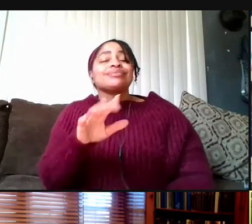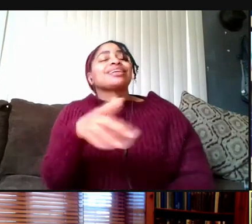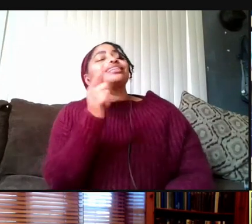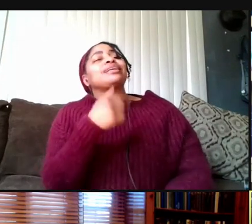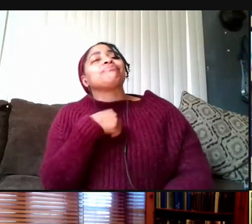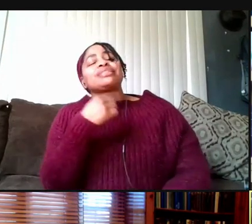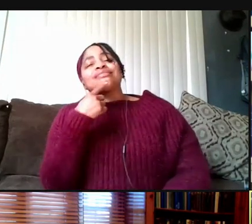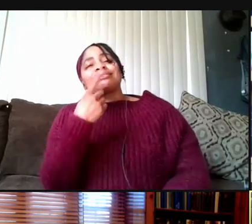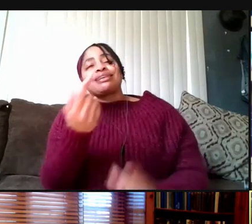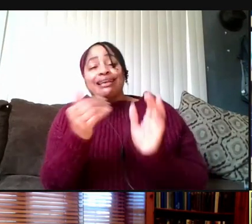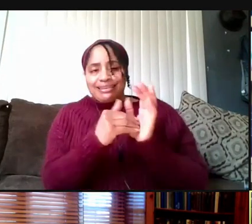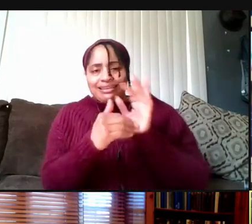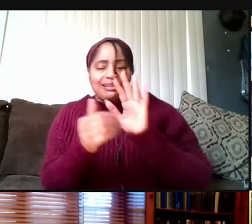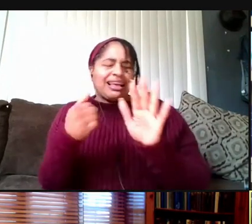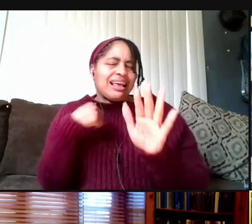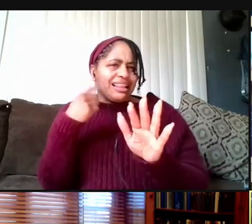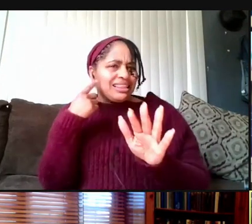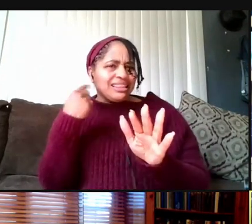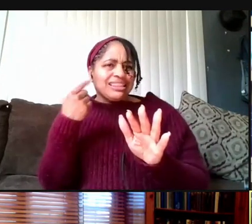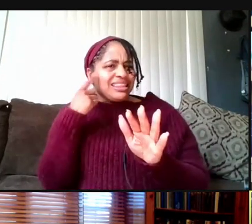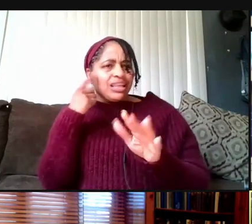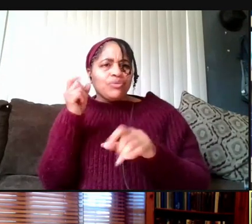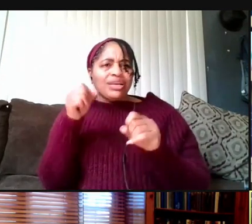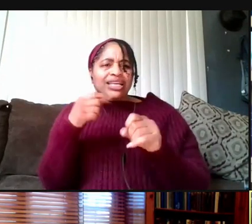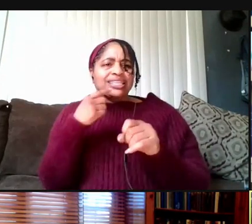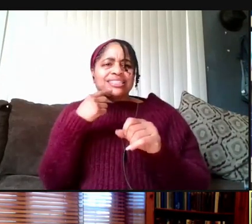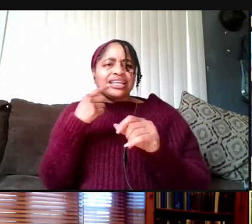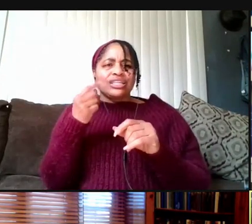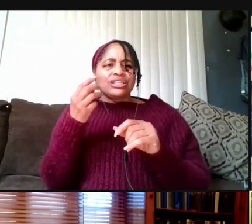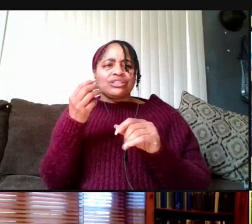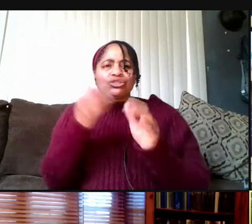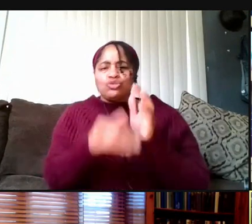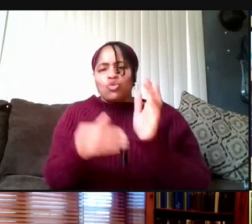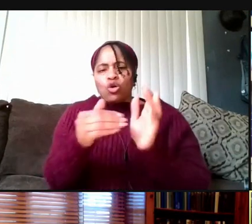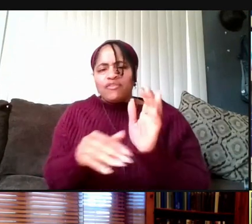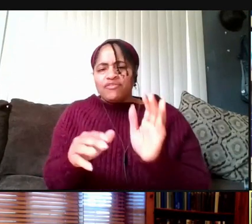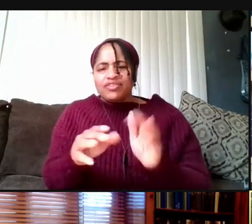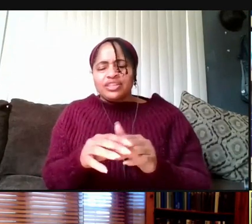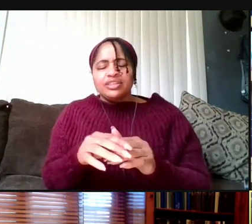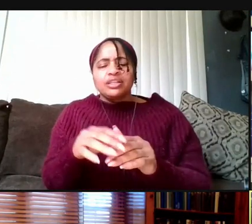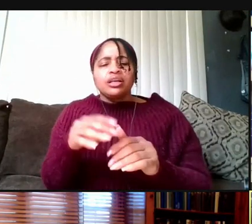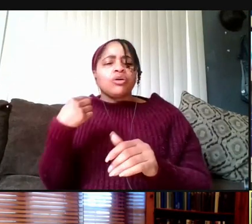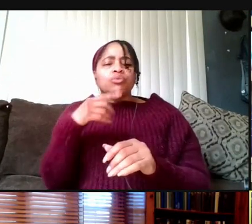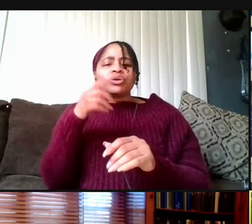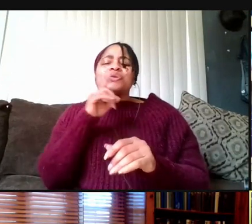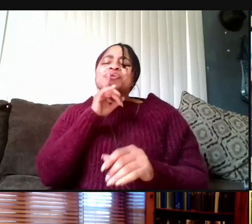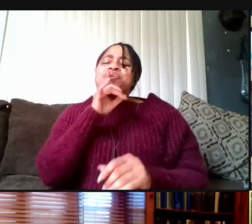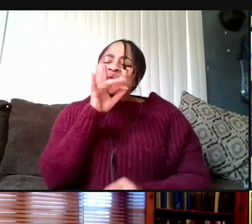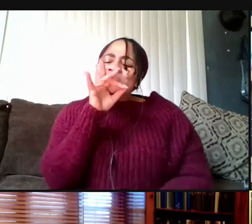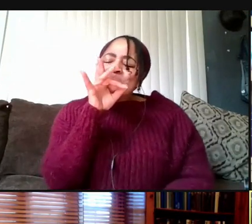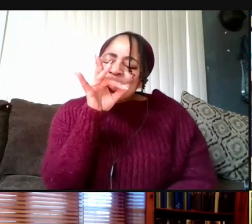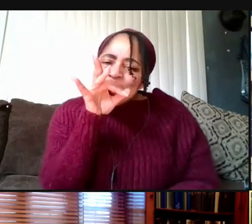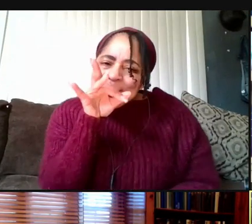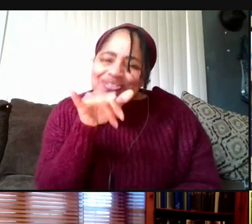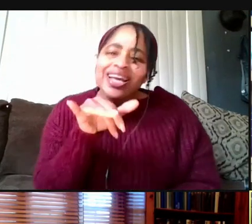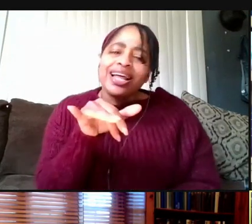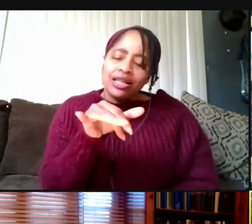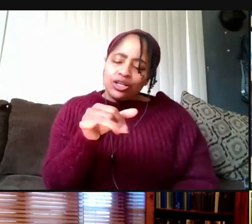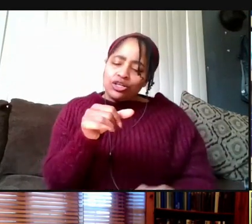because I don't think we can say it too frequently, that we really strongly encourage all of our students